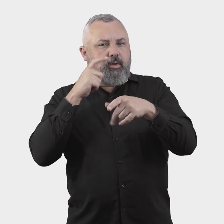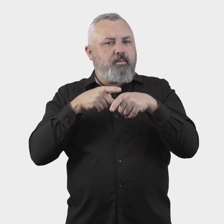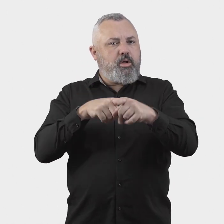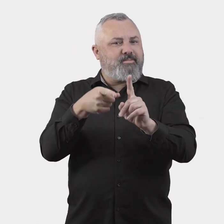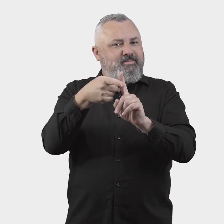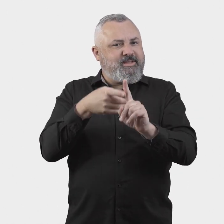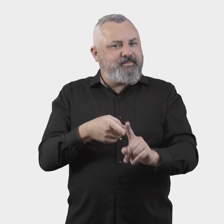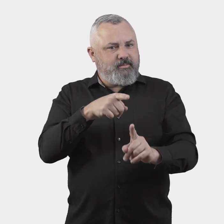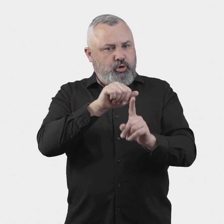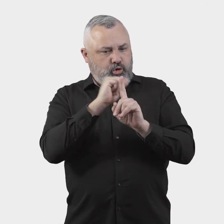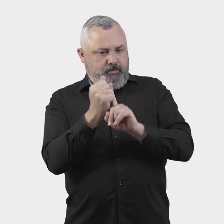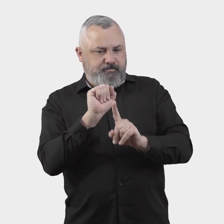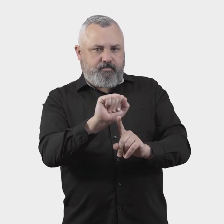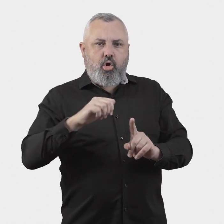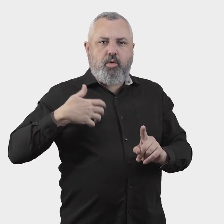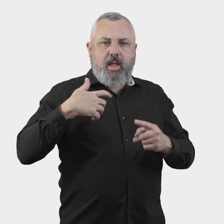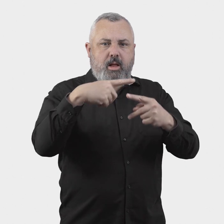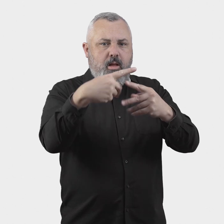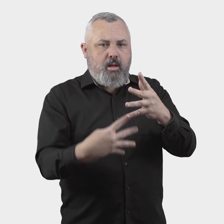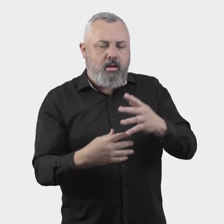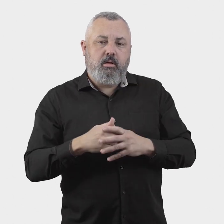is able to award, which could differ depending on the nature of the complaint.